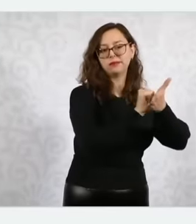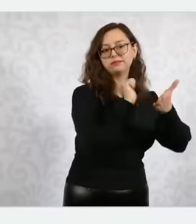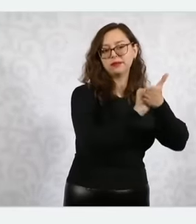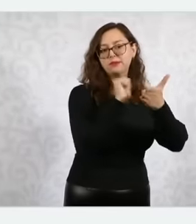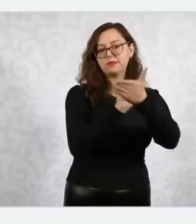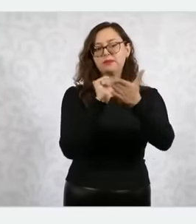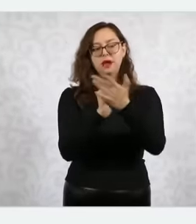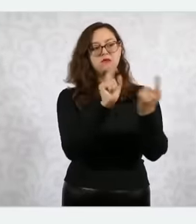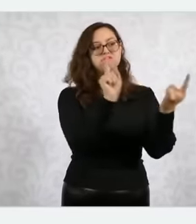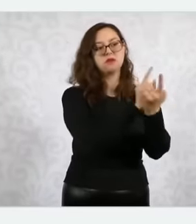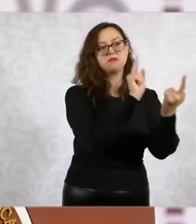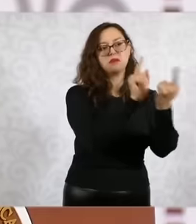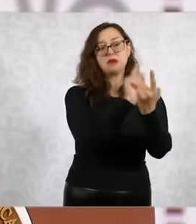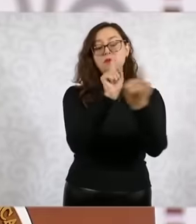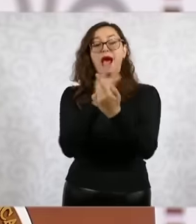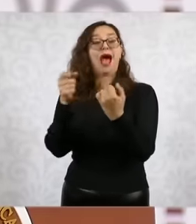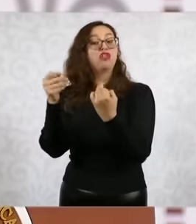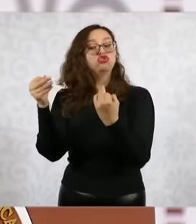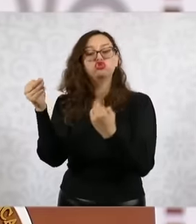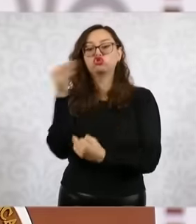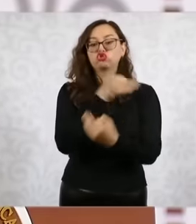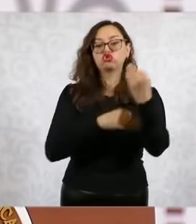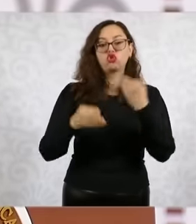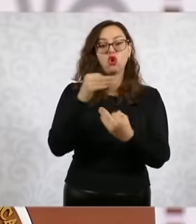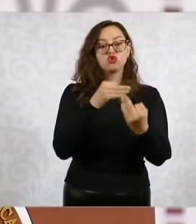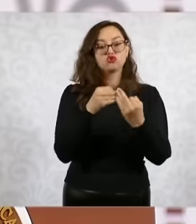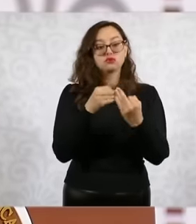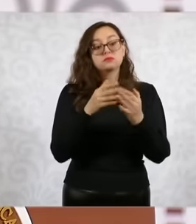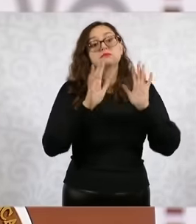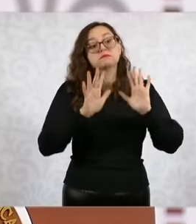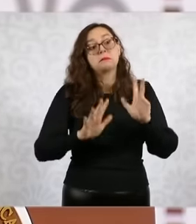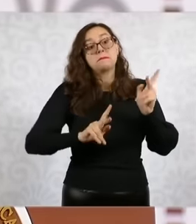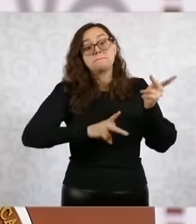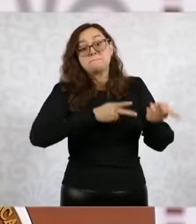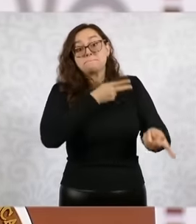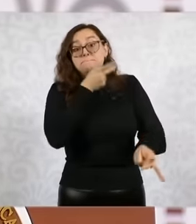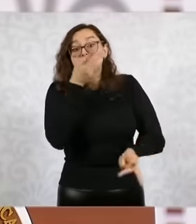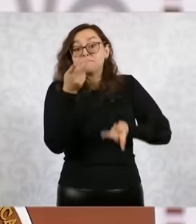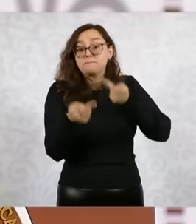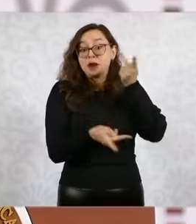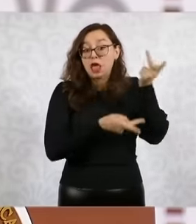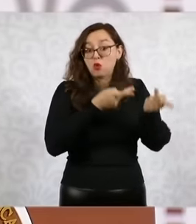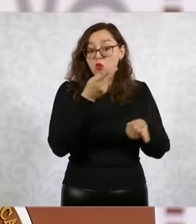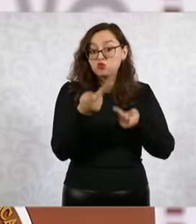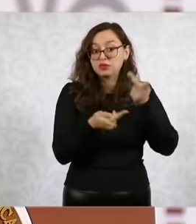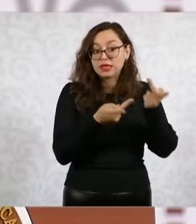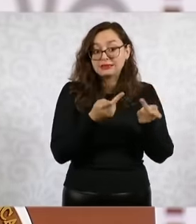with your consent they will be a questionnaire that was developed by the secretary of health and